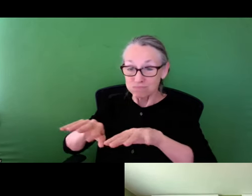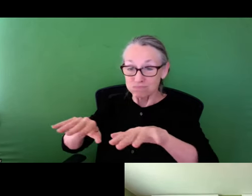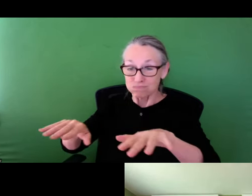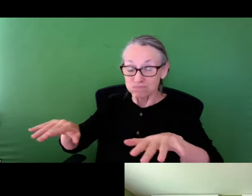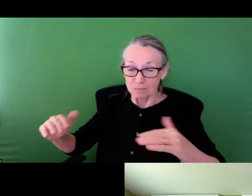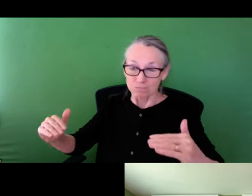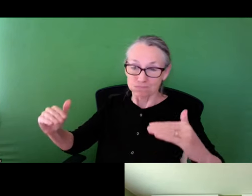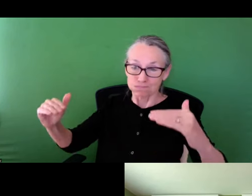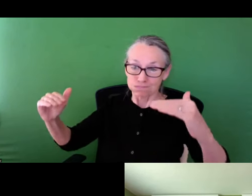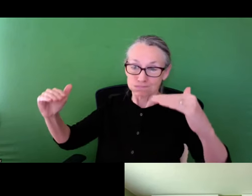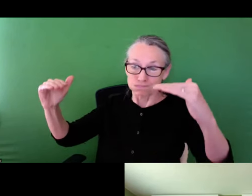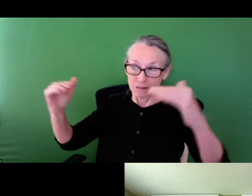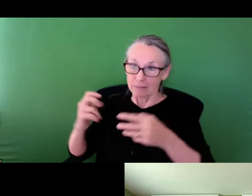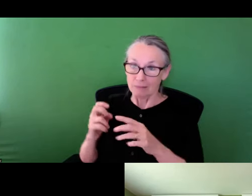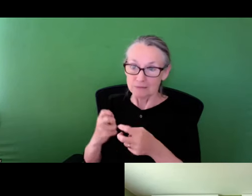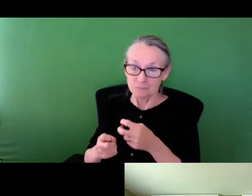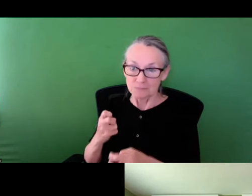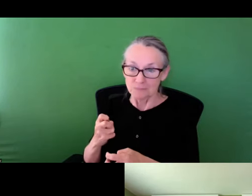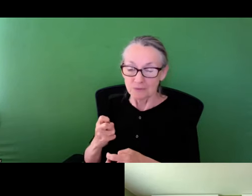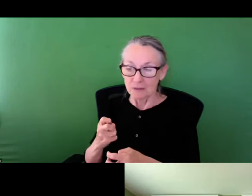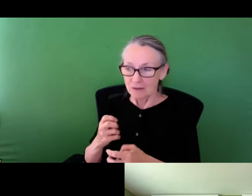well in terms of stormwater runoff and flooding issues